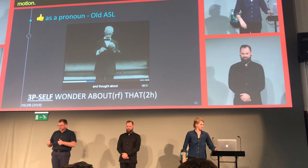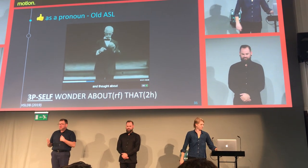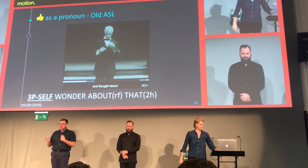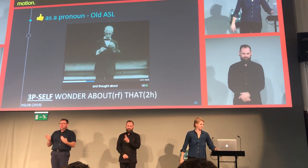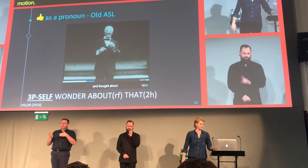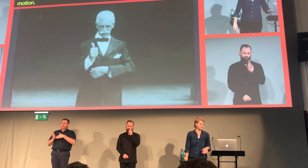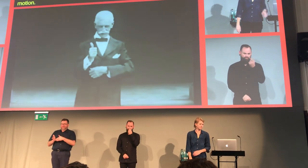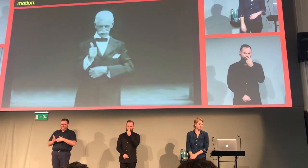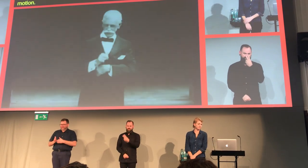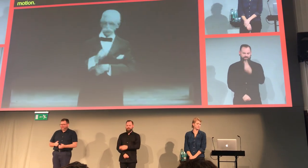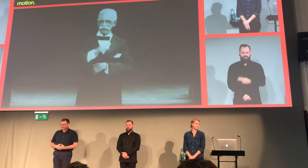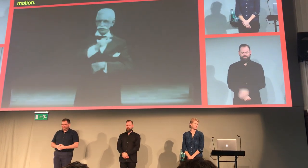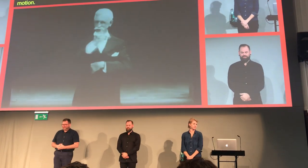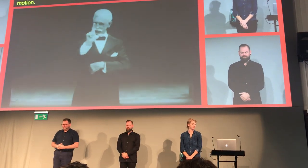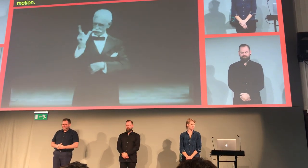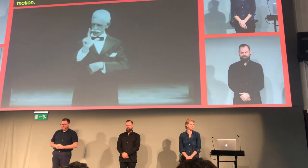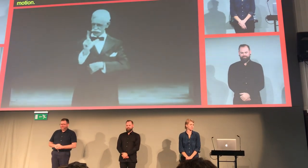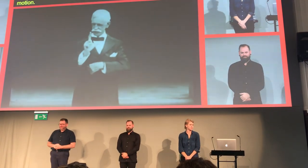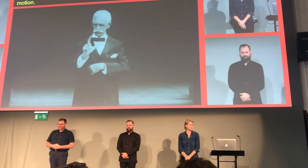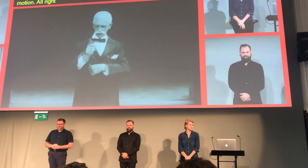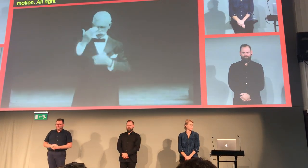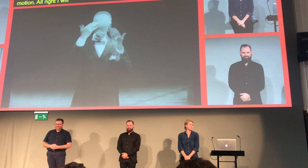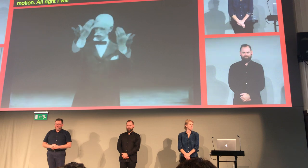All right, I'll show it to you again.